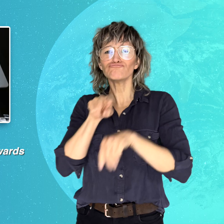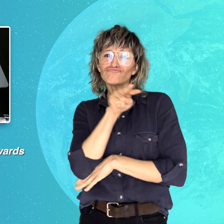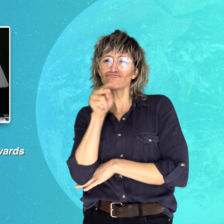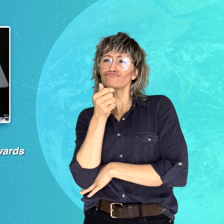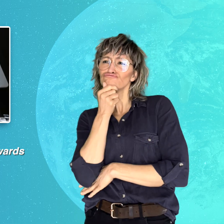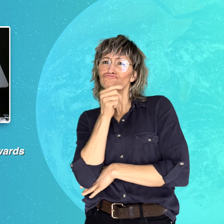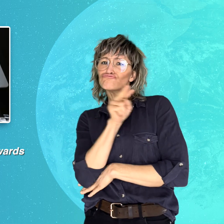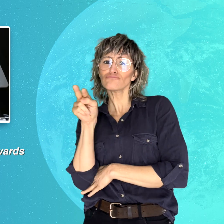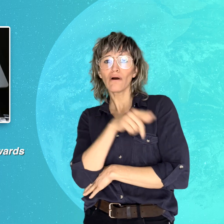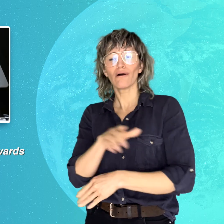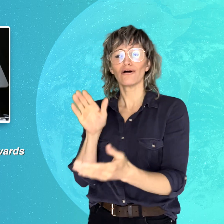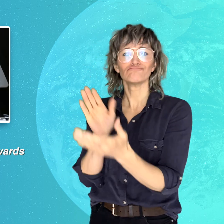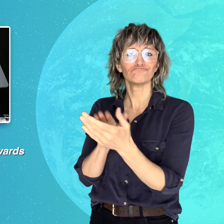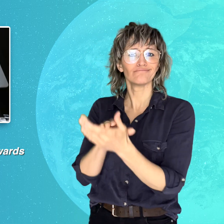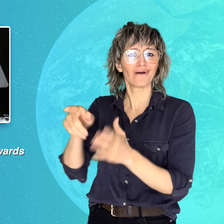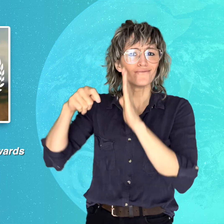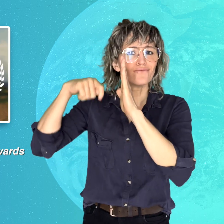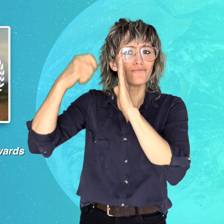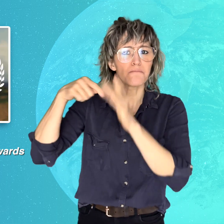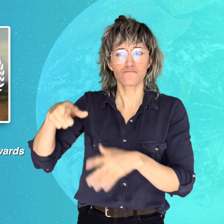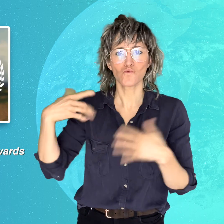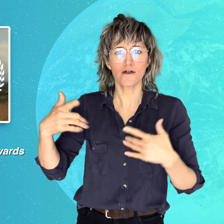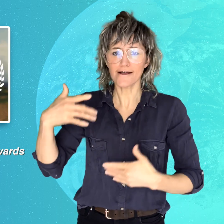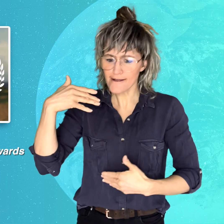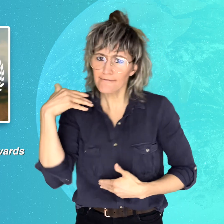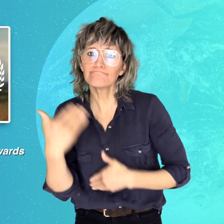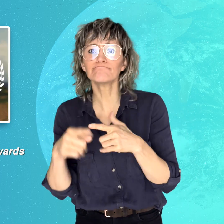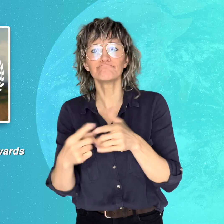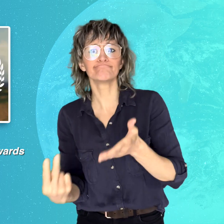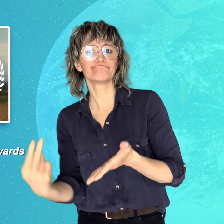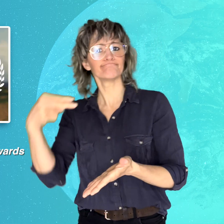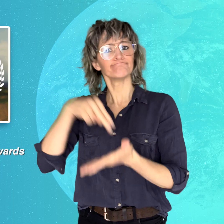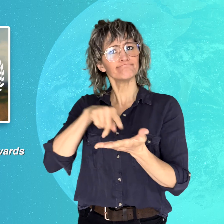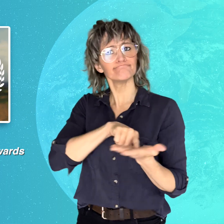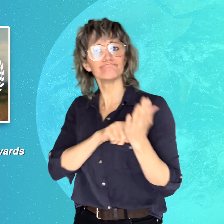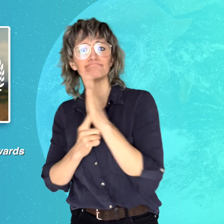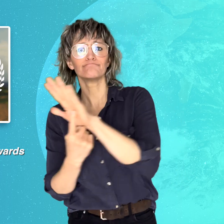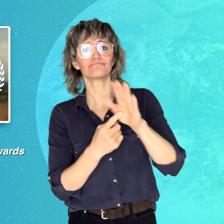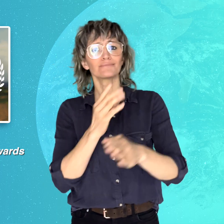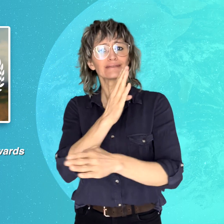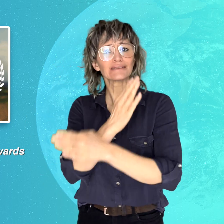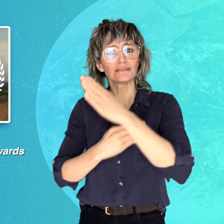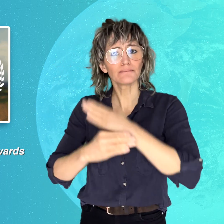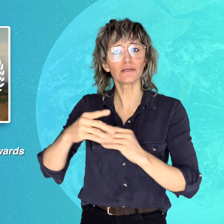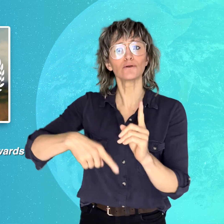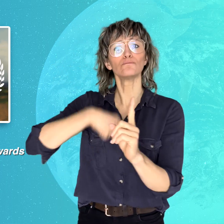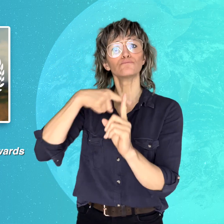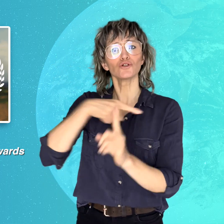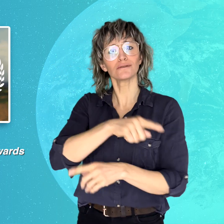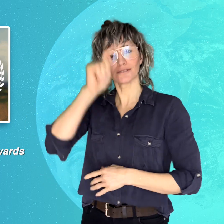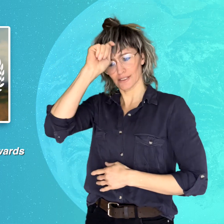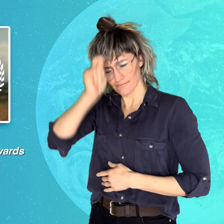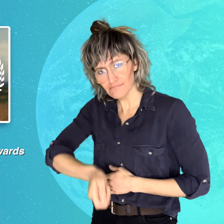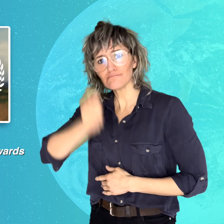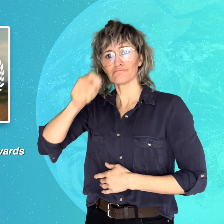stance on disability and its tribute to resilient children.